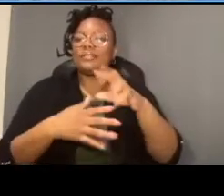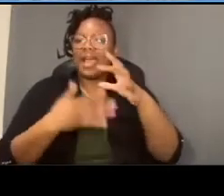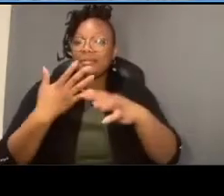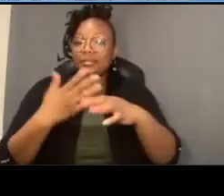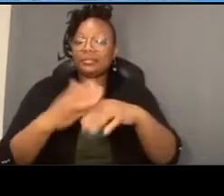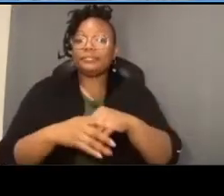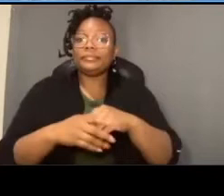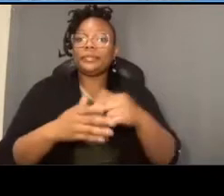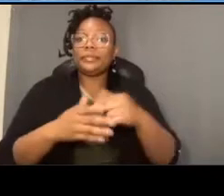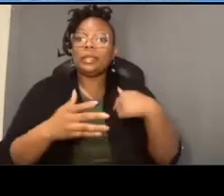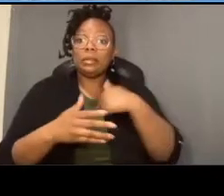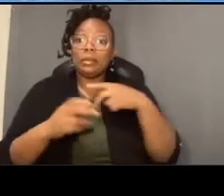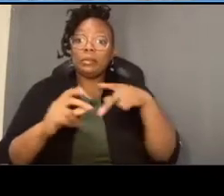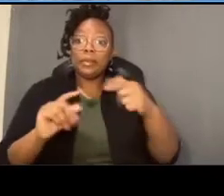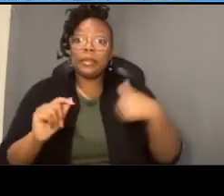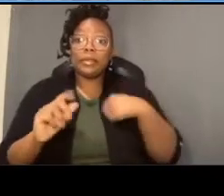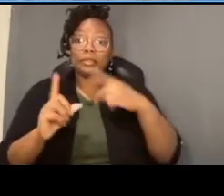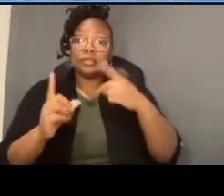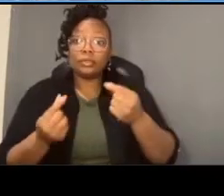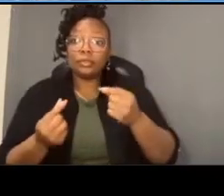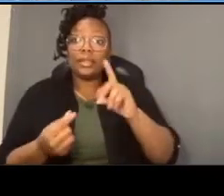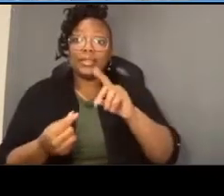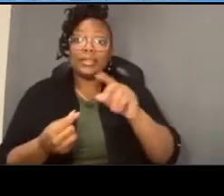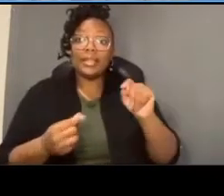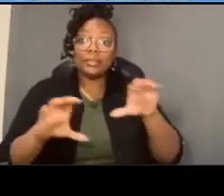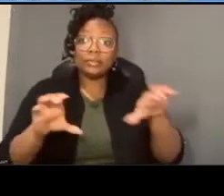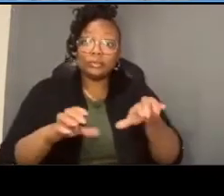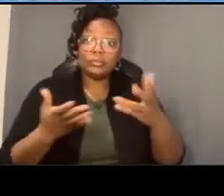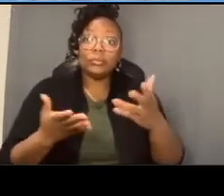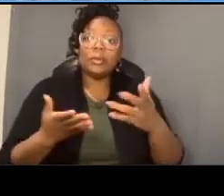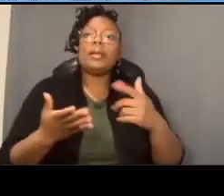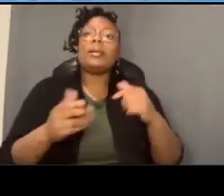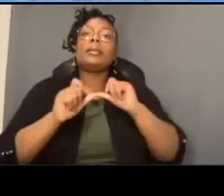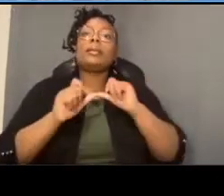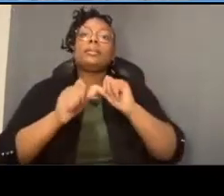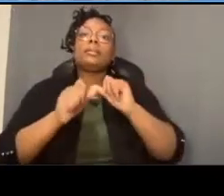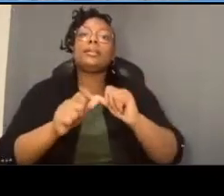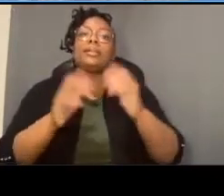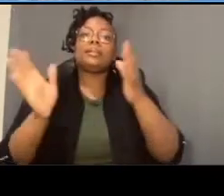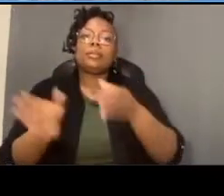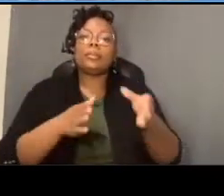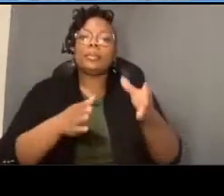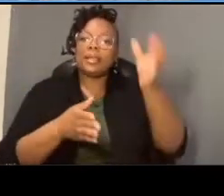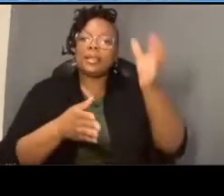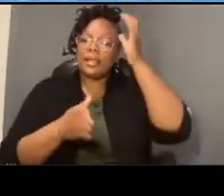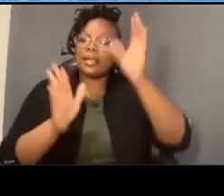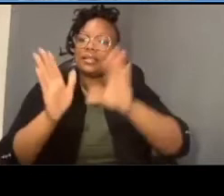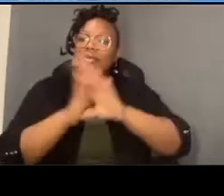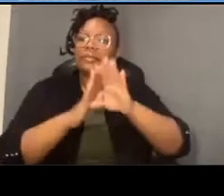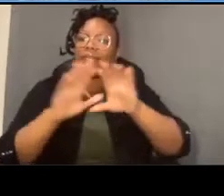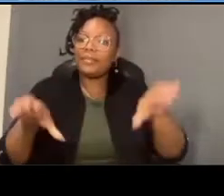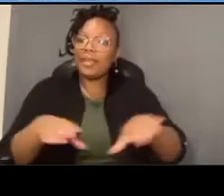us to do what allows ddot to do is to continue planning and concept development activities it